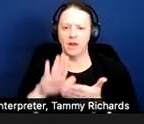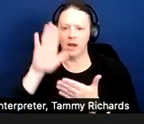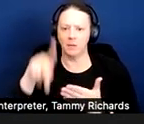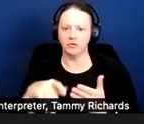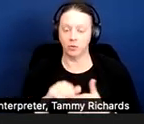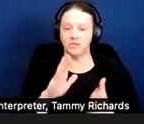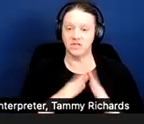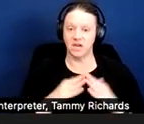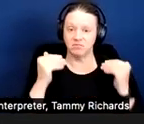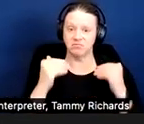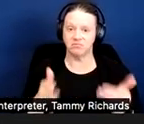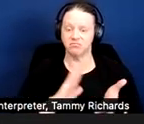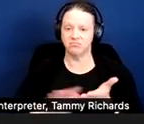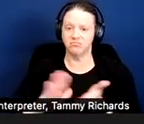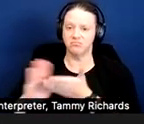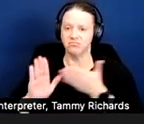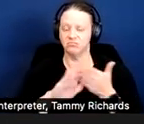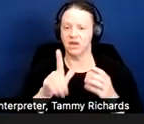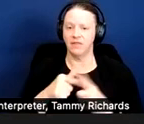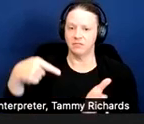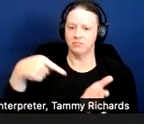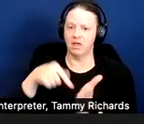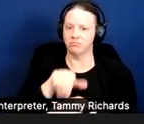And the tenant sued, alleging discrimination.